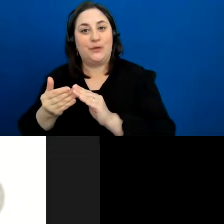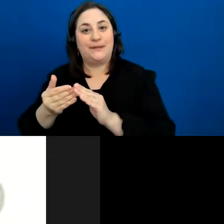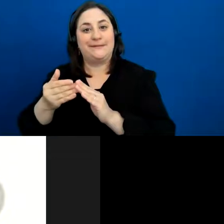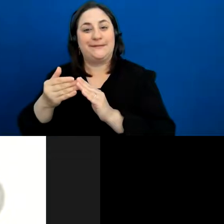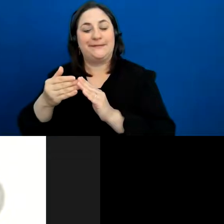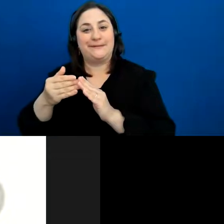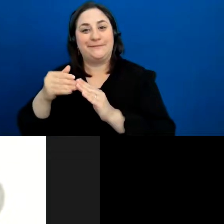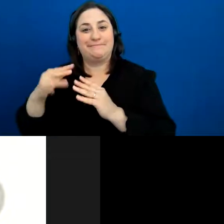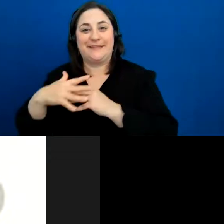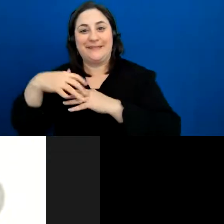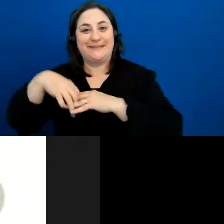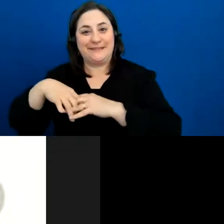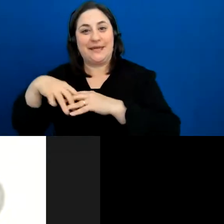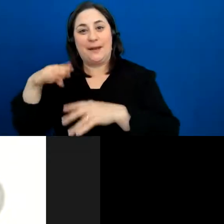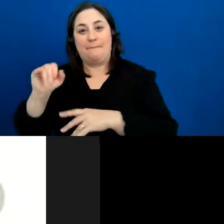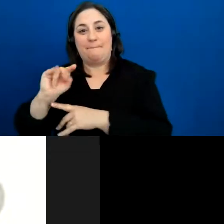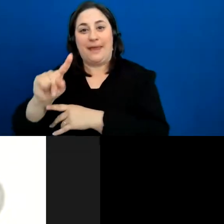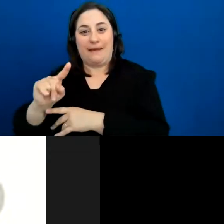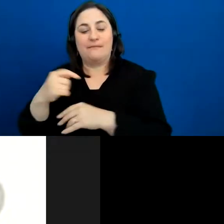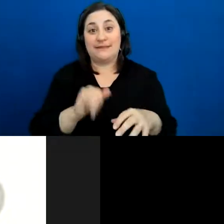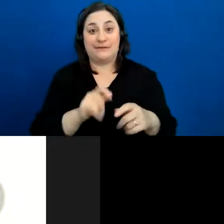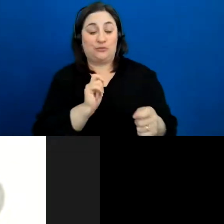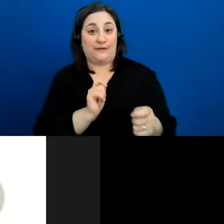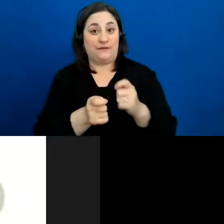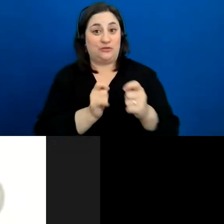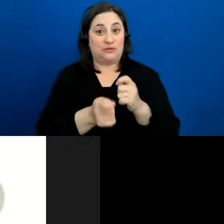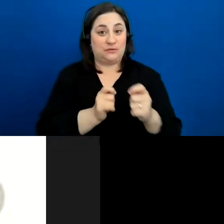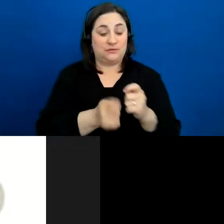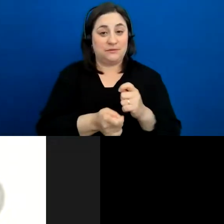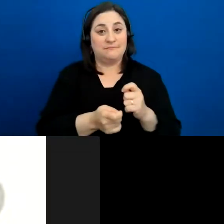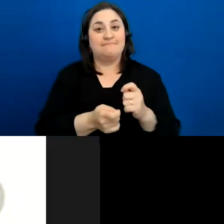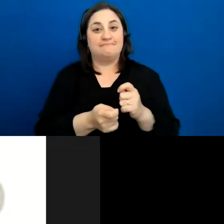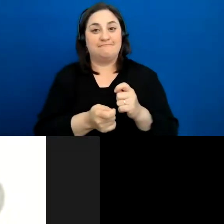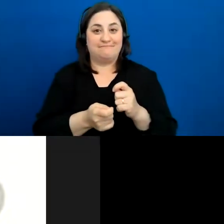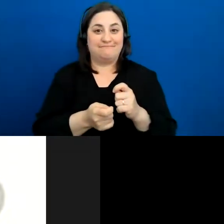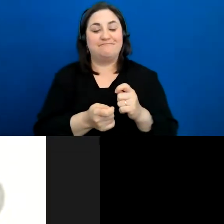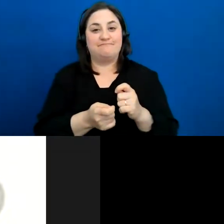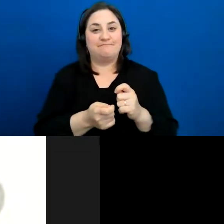I ended up doing the re-visioning, kind of revamp, a couple of years ago